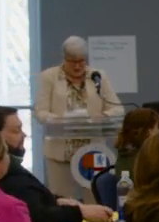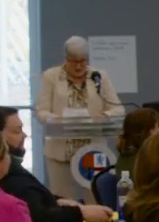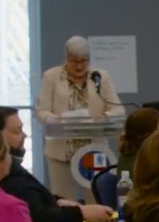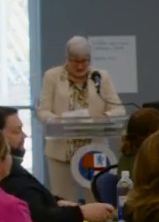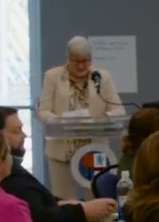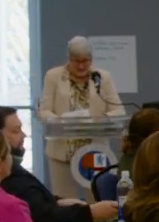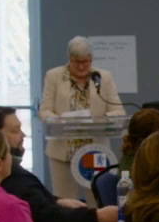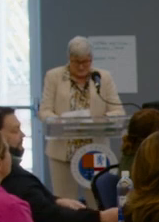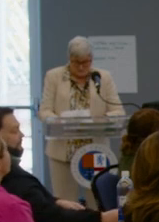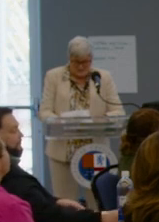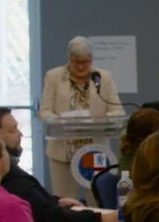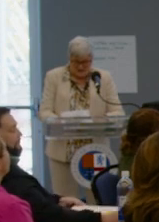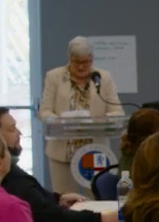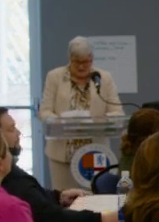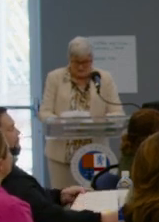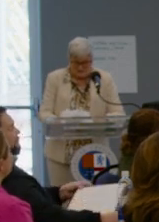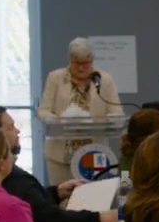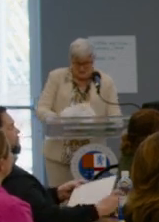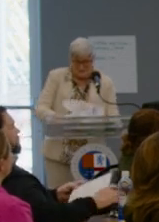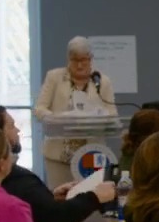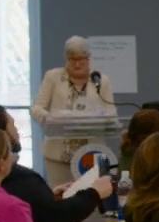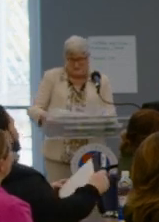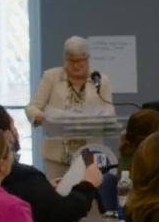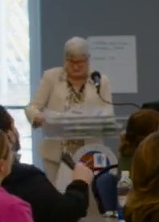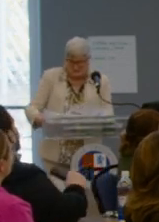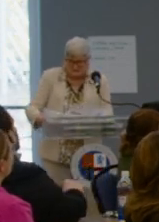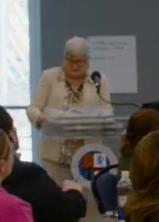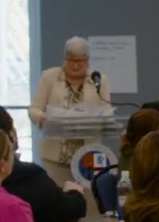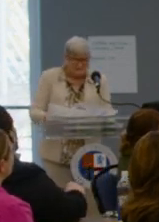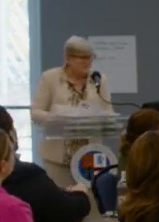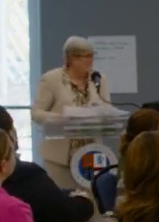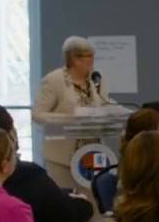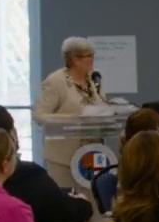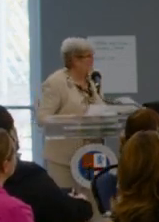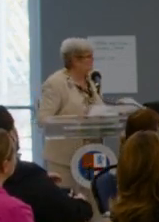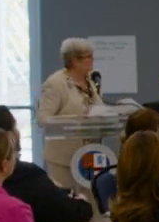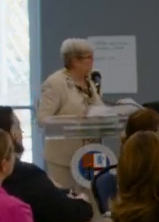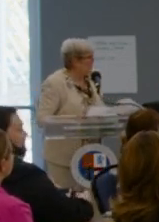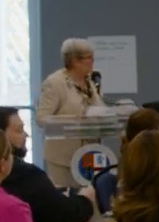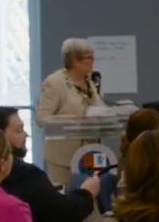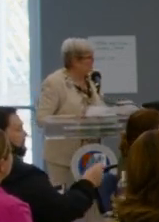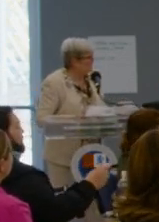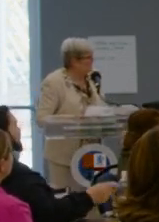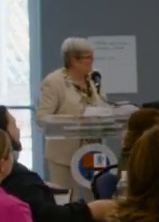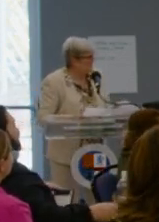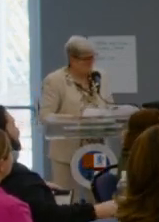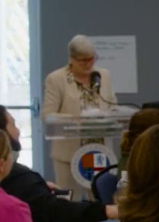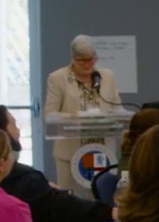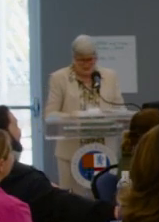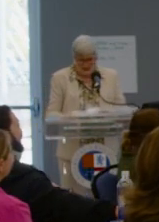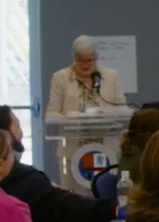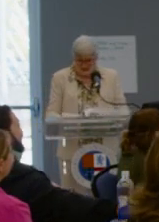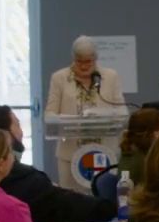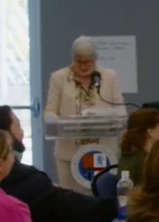All right, next we have Kim Minard. Wave to the crowd.